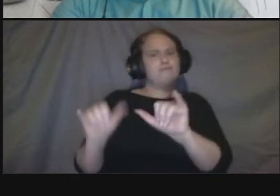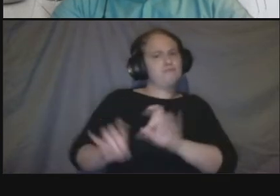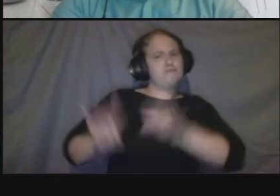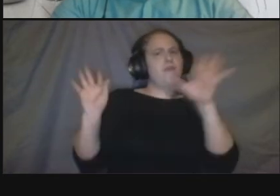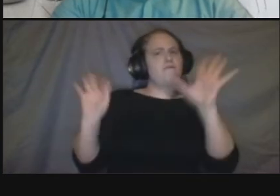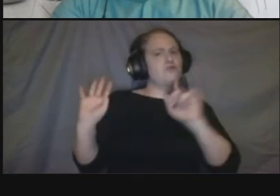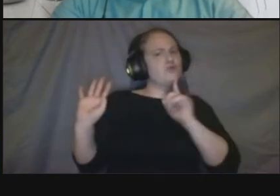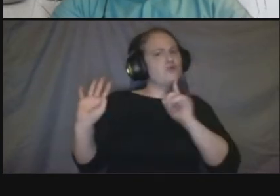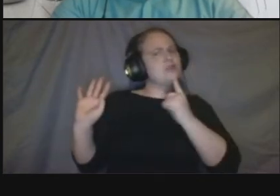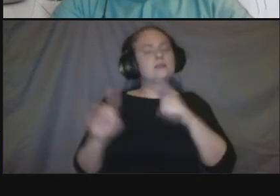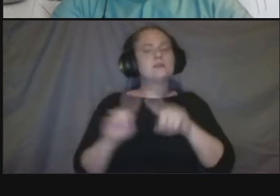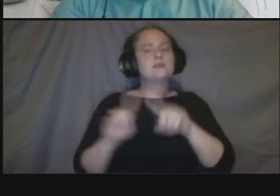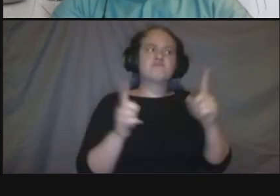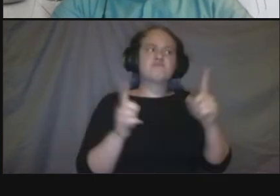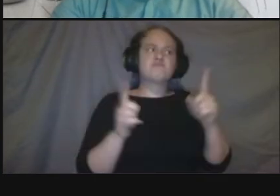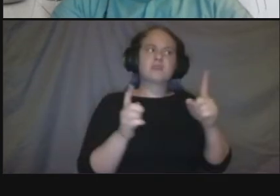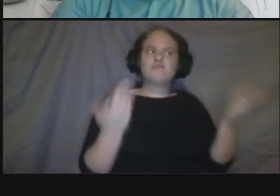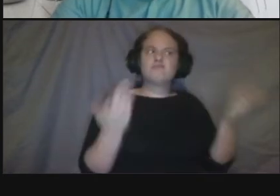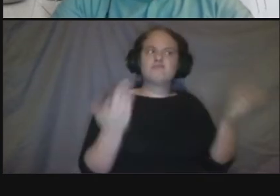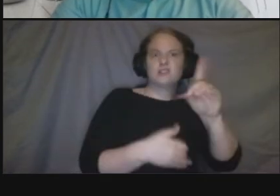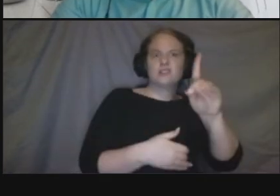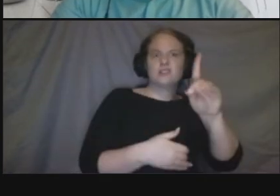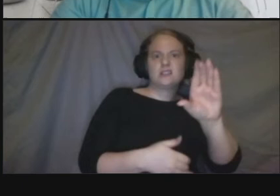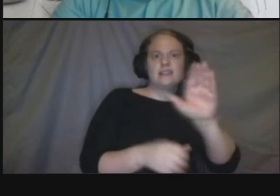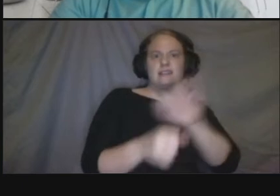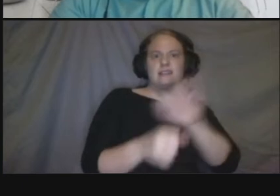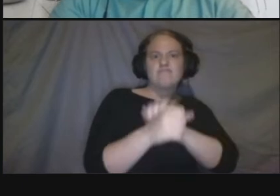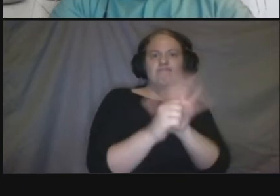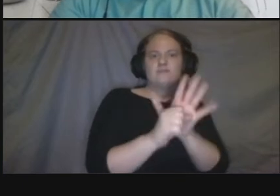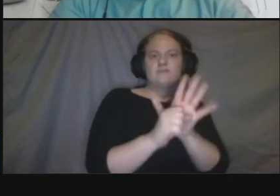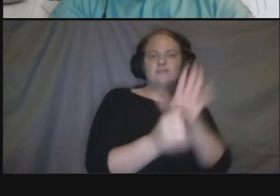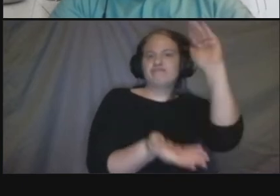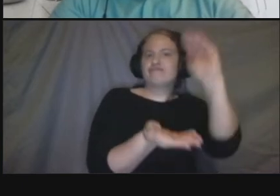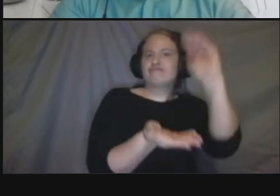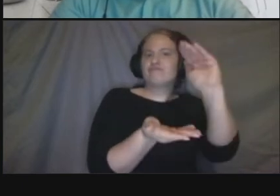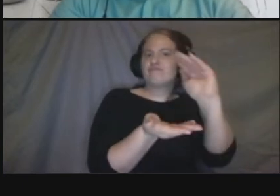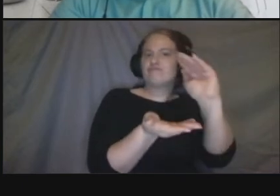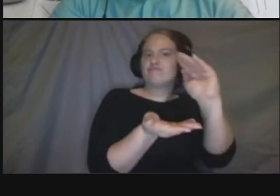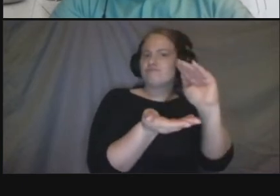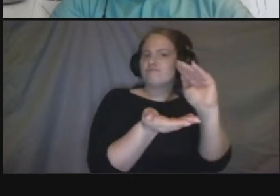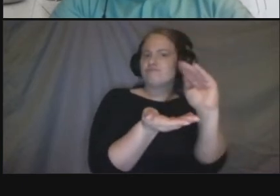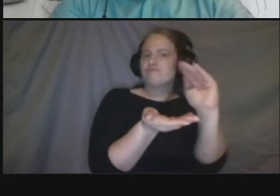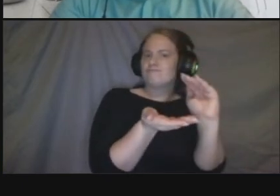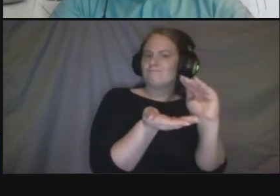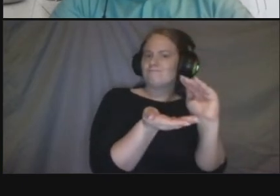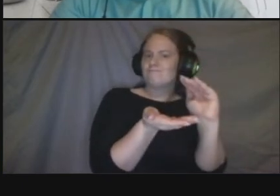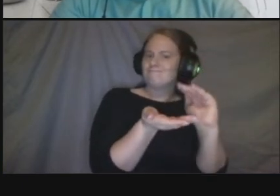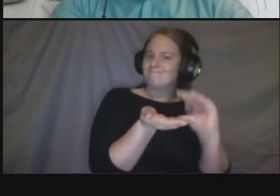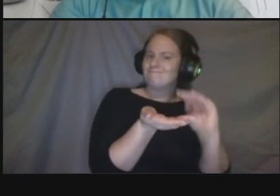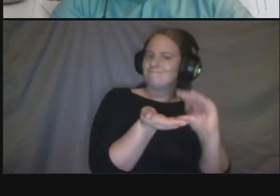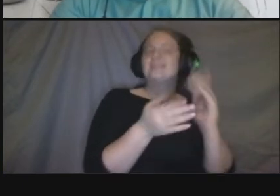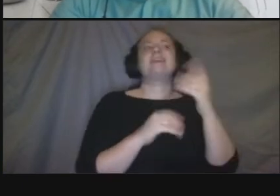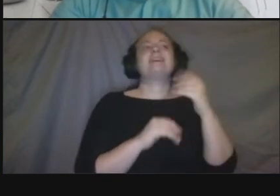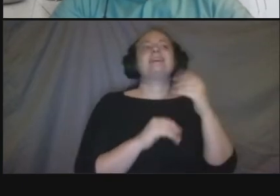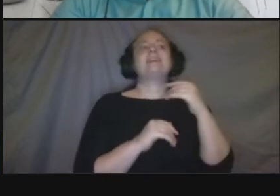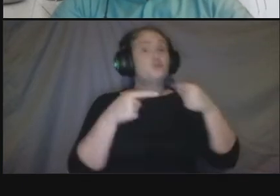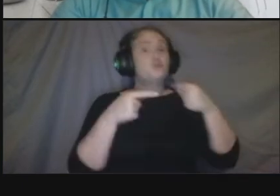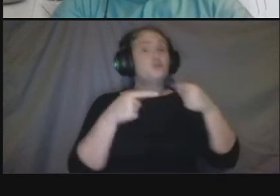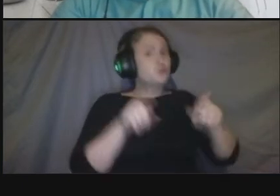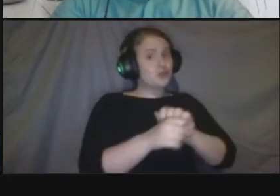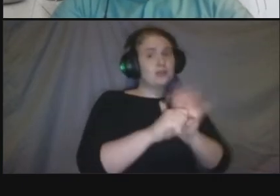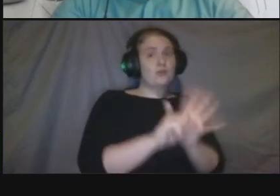um so before this you know we were uh while the panda was going on and not coming out of it one